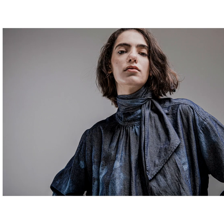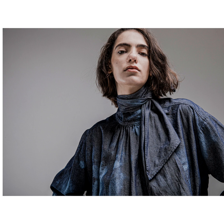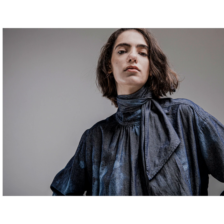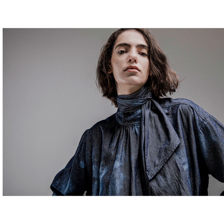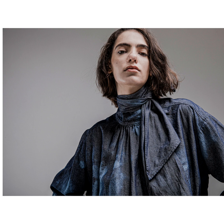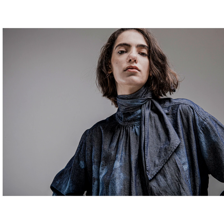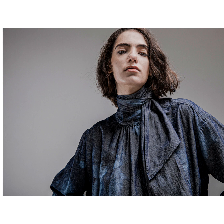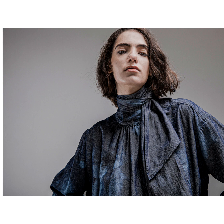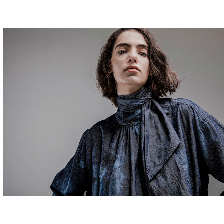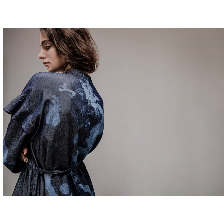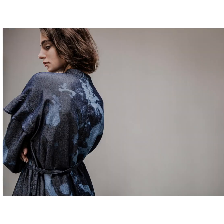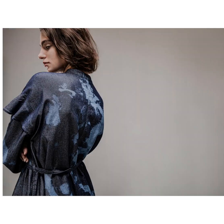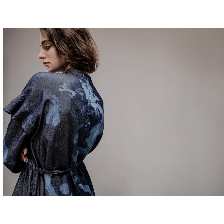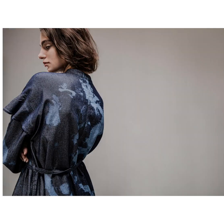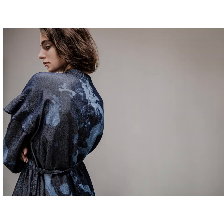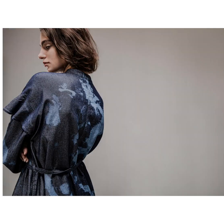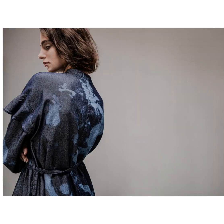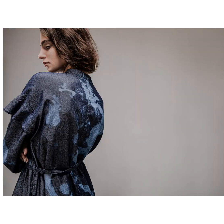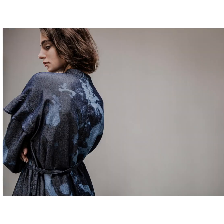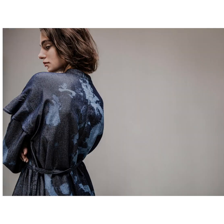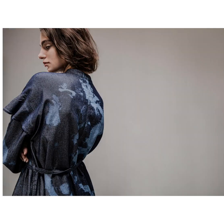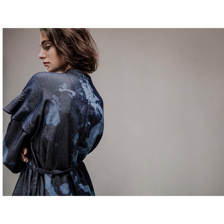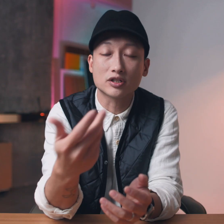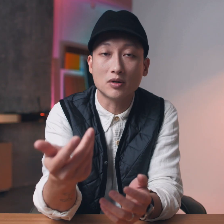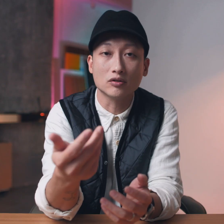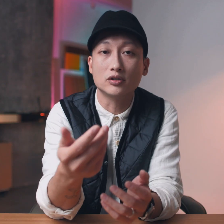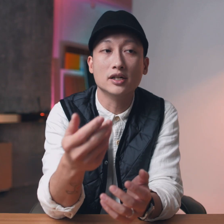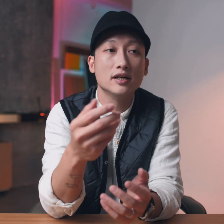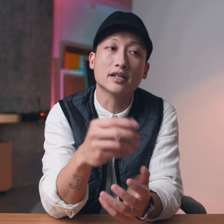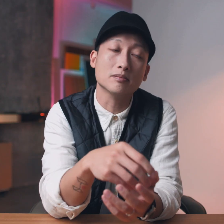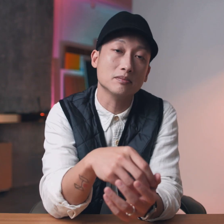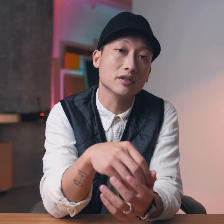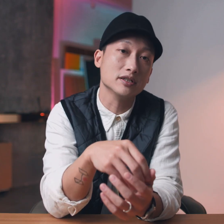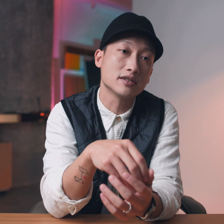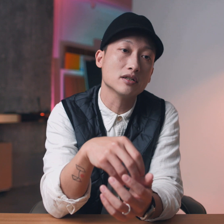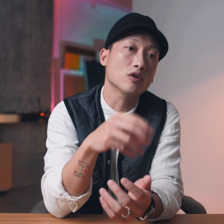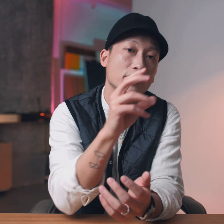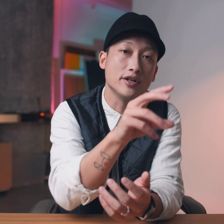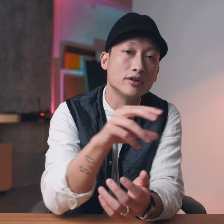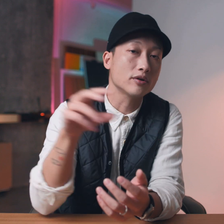meaning the figure and varies it can always be bigger or smaller it can be placed over here